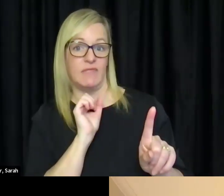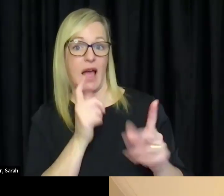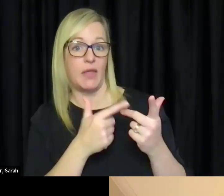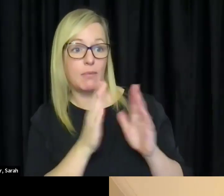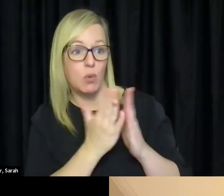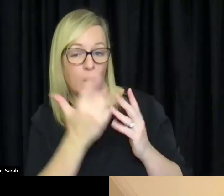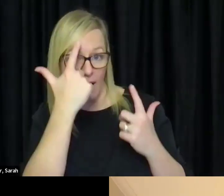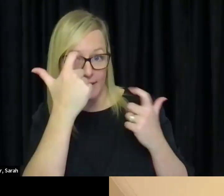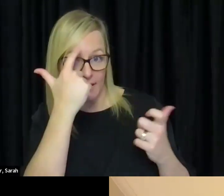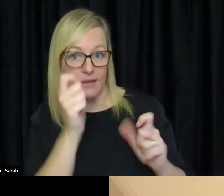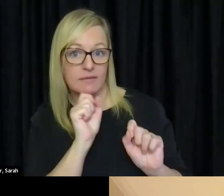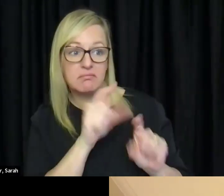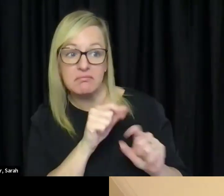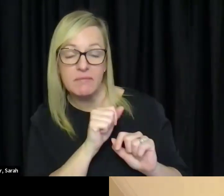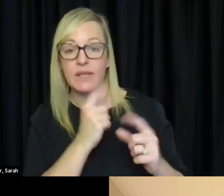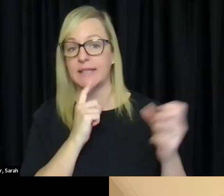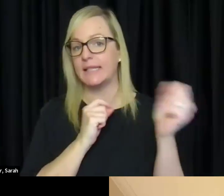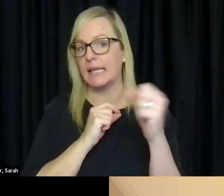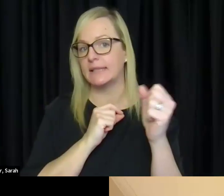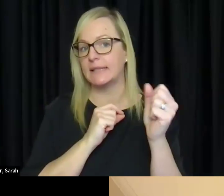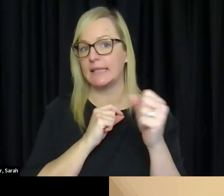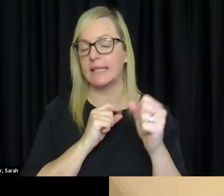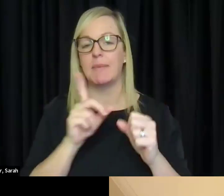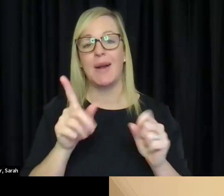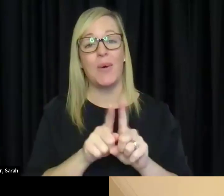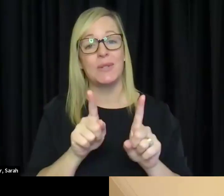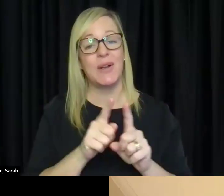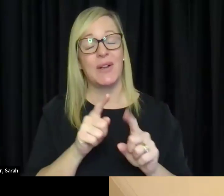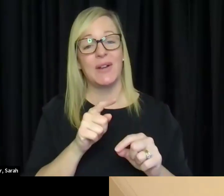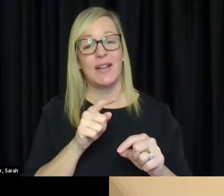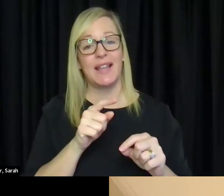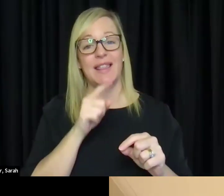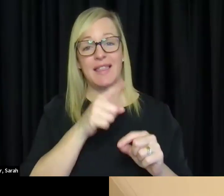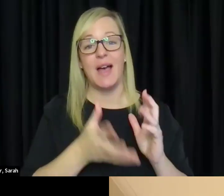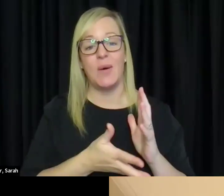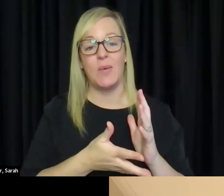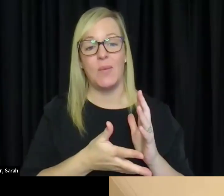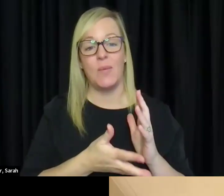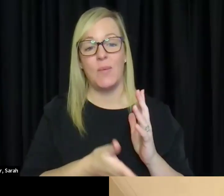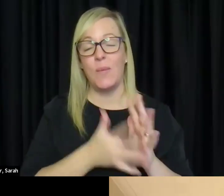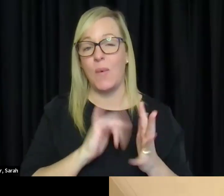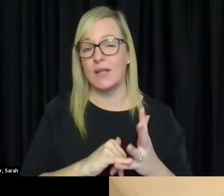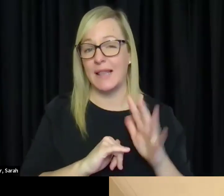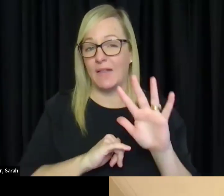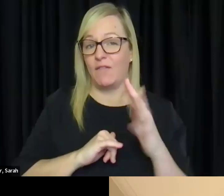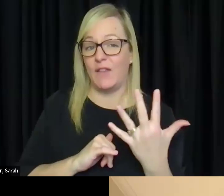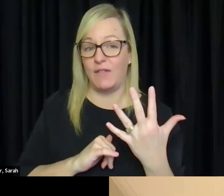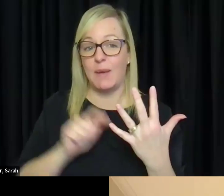were said yes. But I have to also be honest and say that was the 5th person that I tried, so the